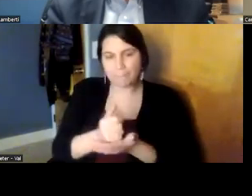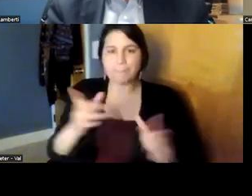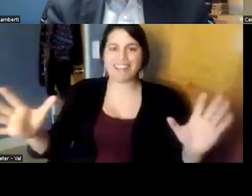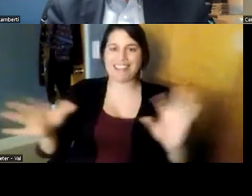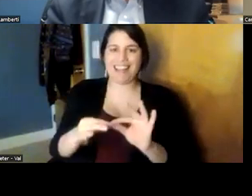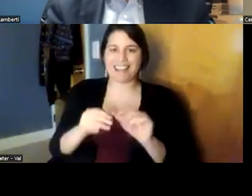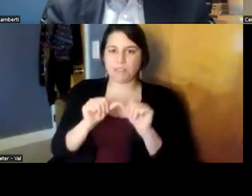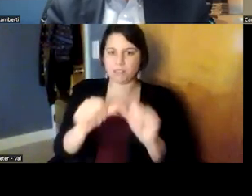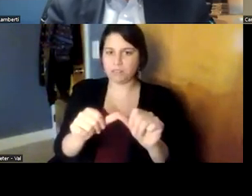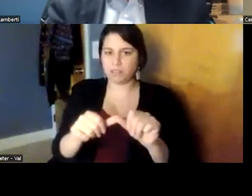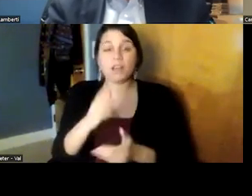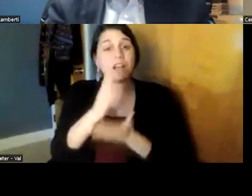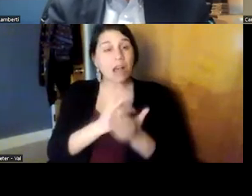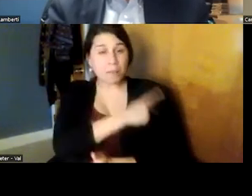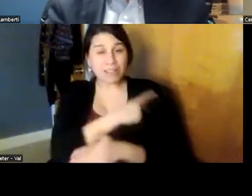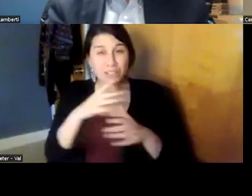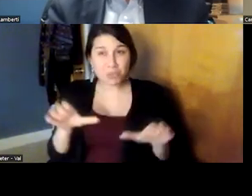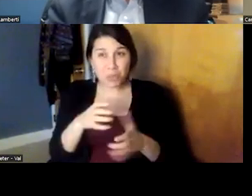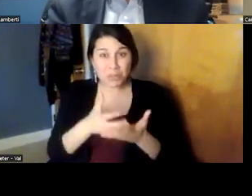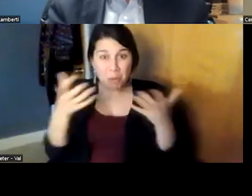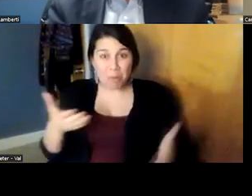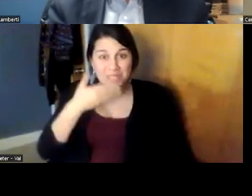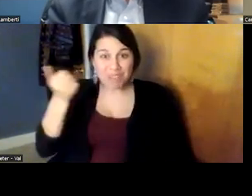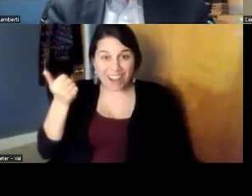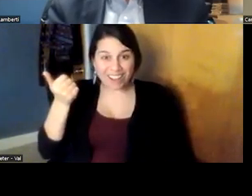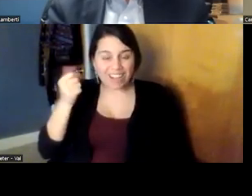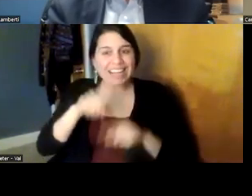patients that are doing so much better even if they can't get outside their house it's great